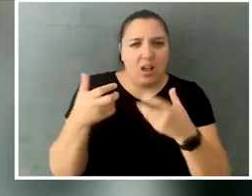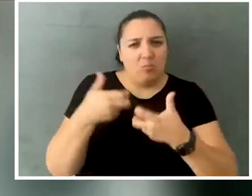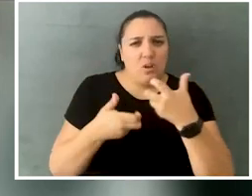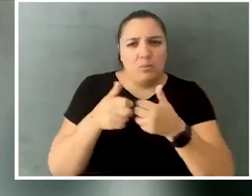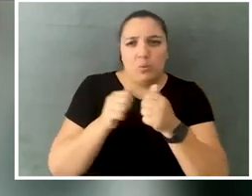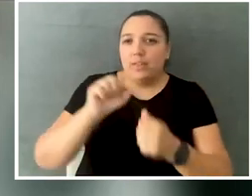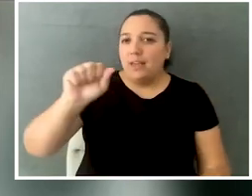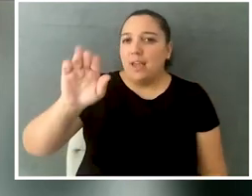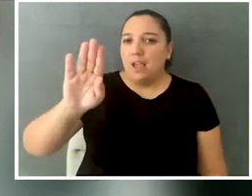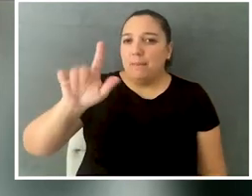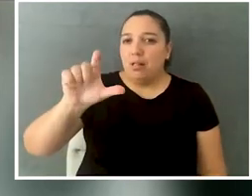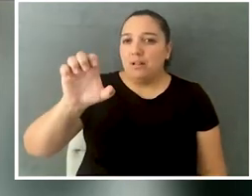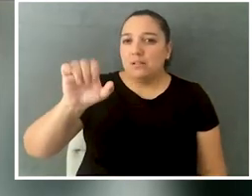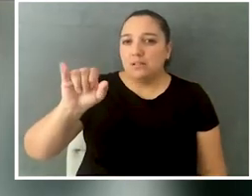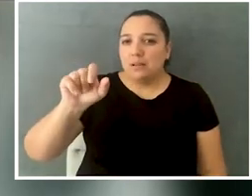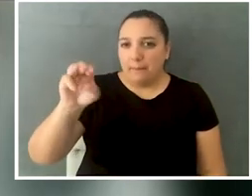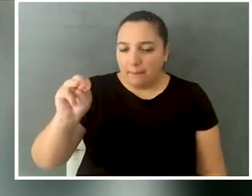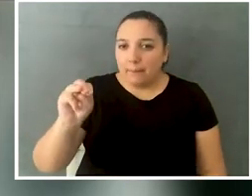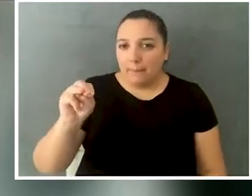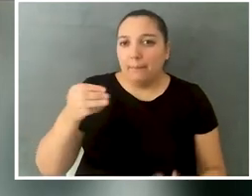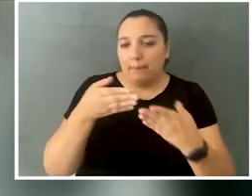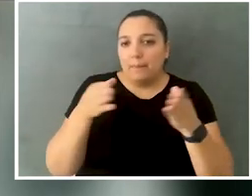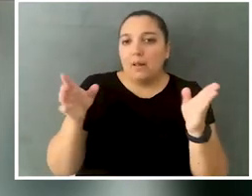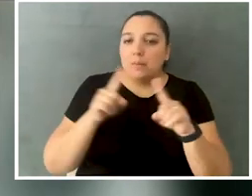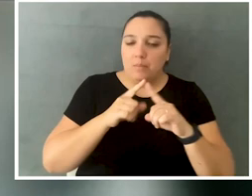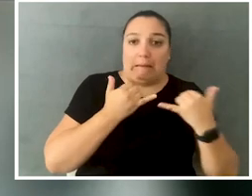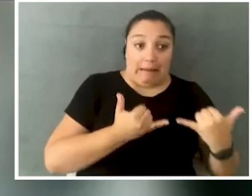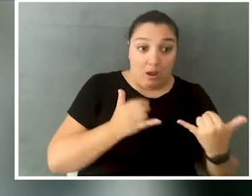but the conversation around ableism in public is very different now than it was then.